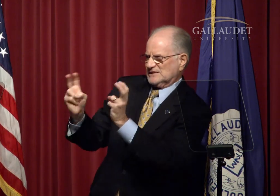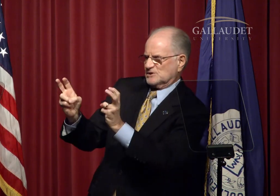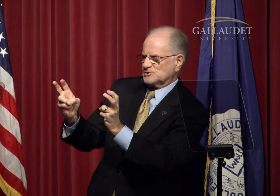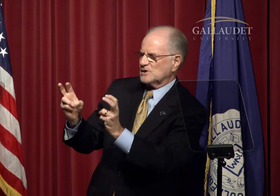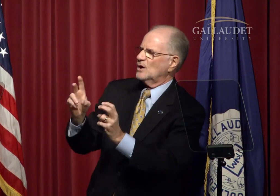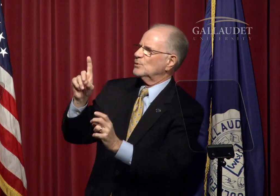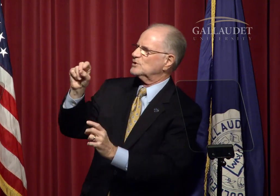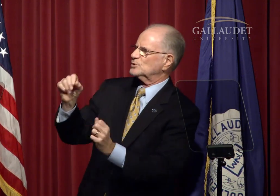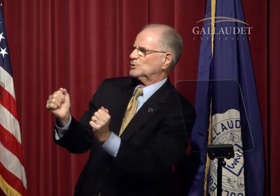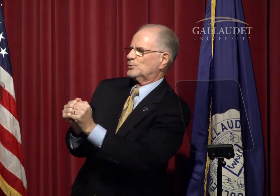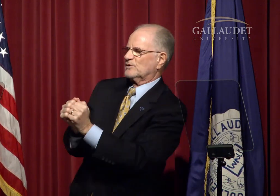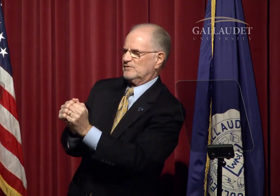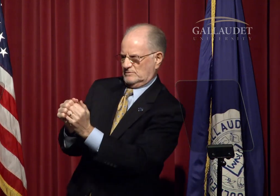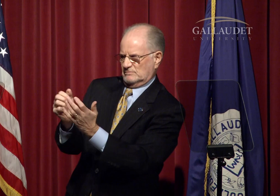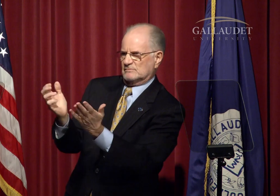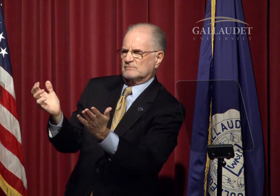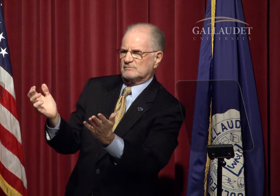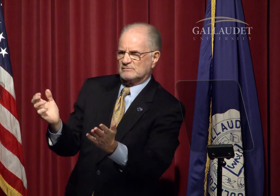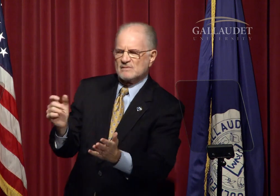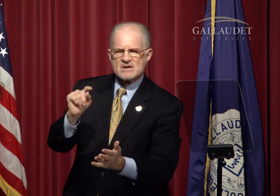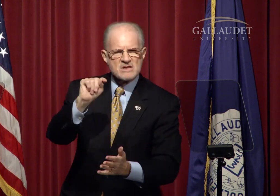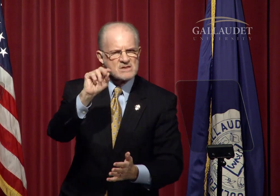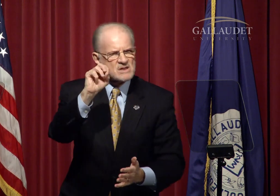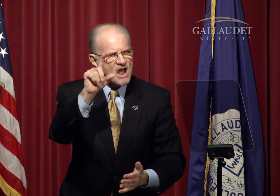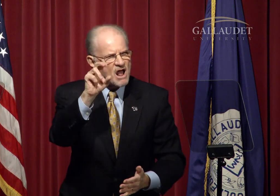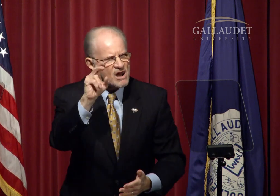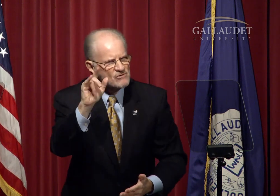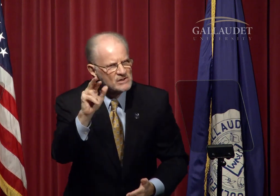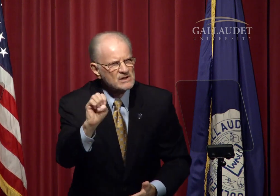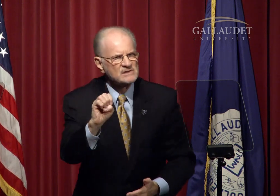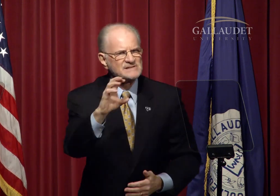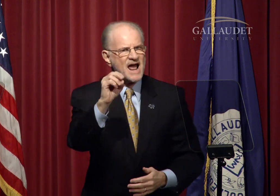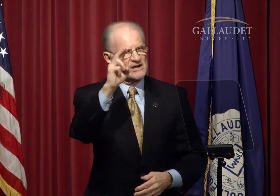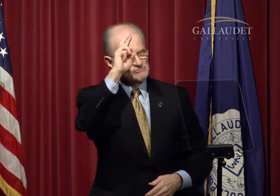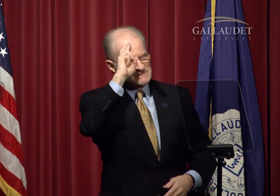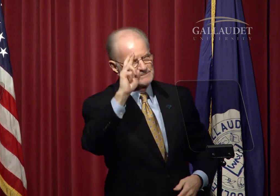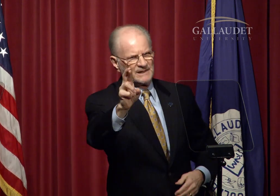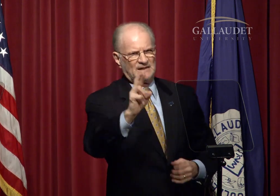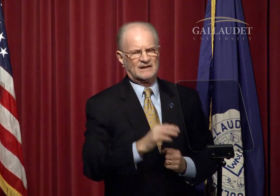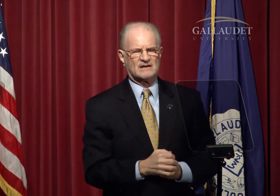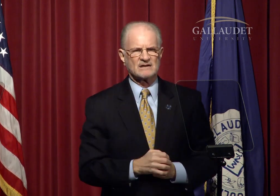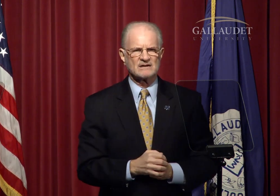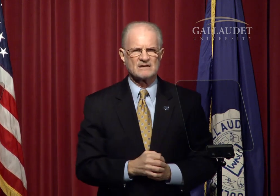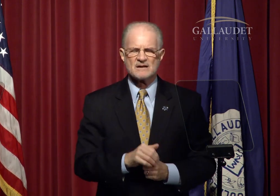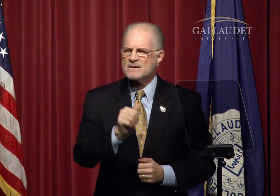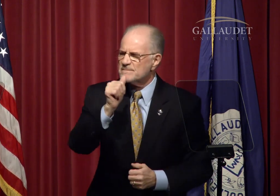or future issue, we do so with: Tolerance and respect;